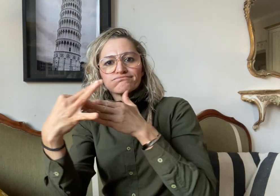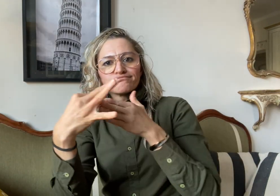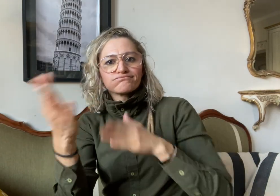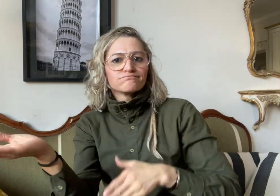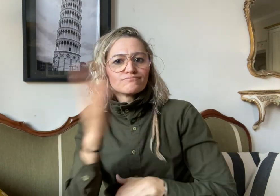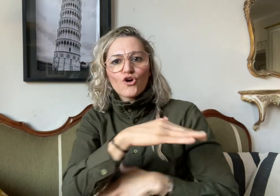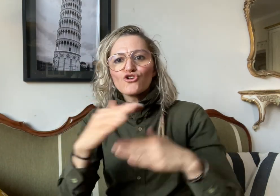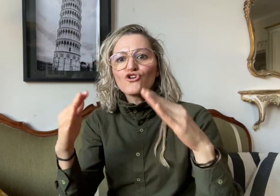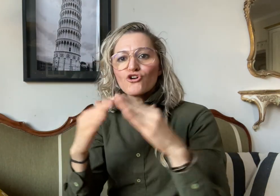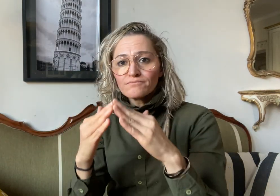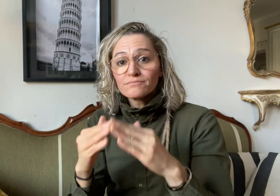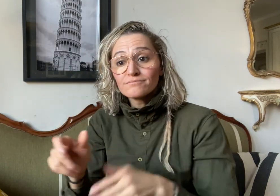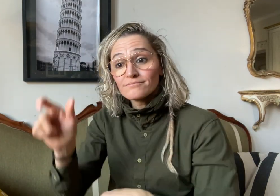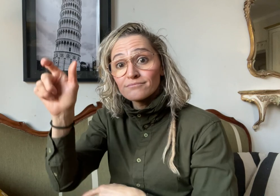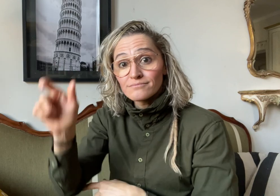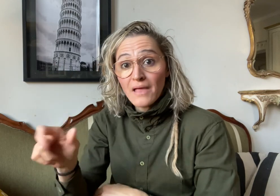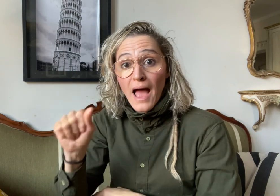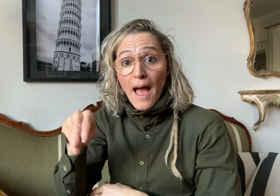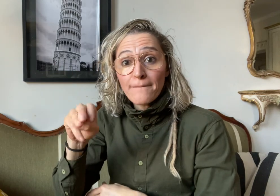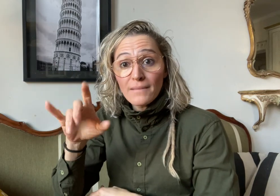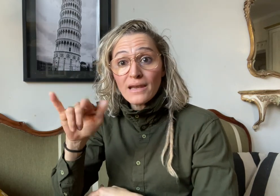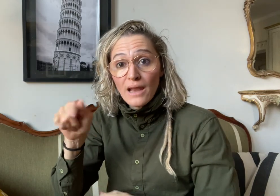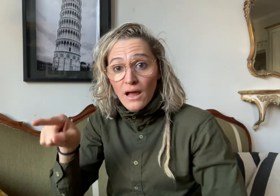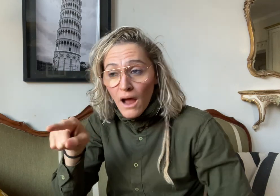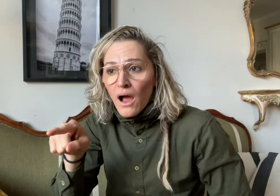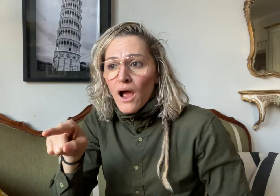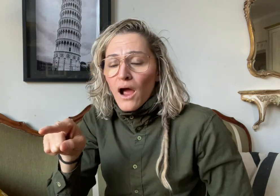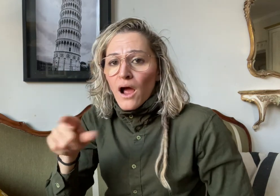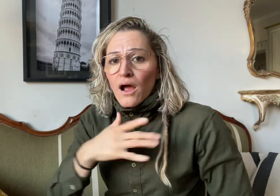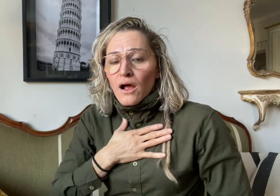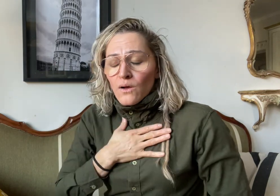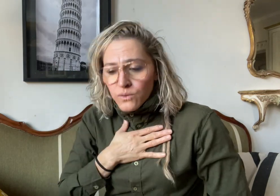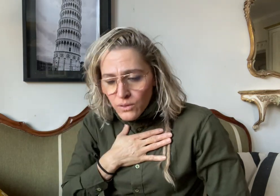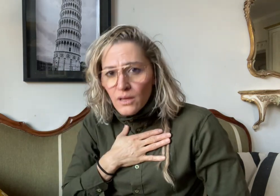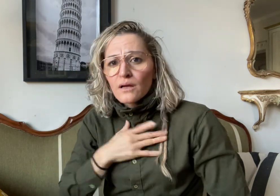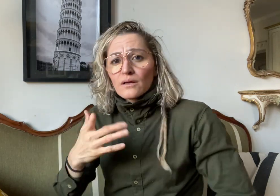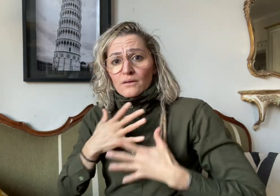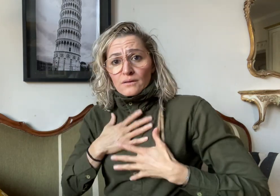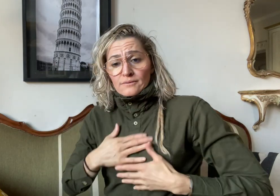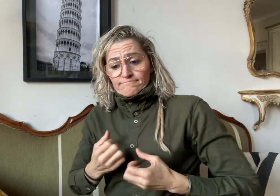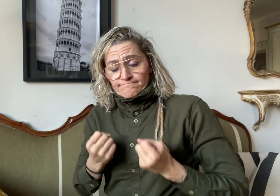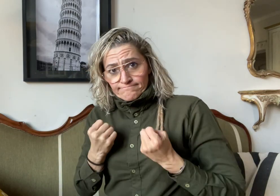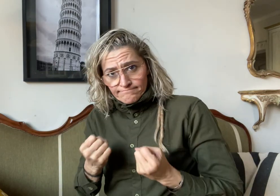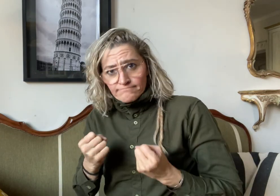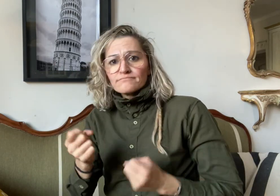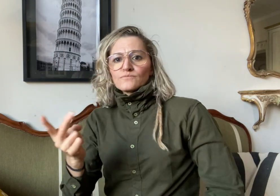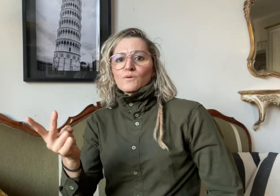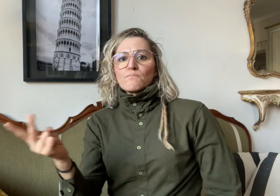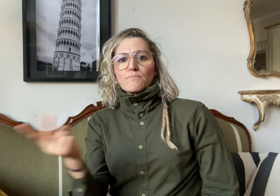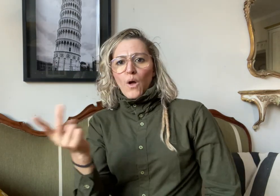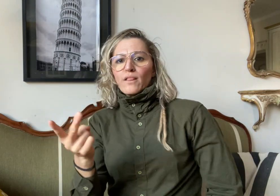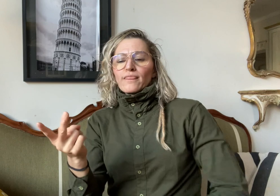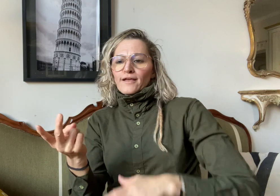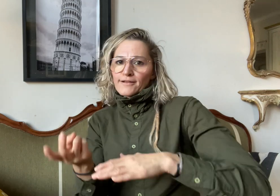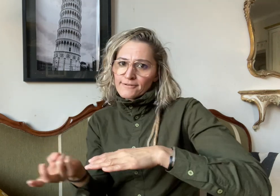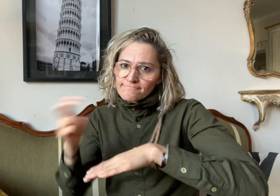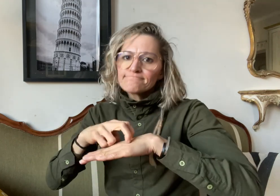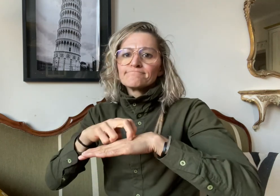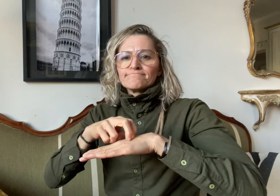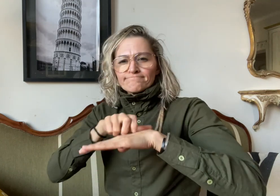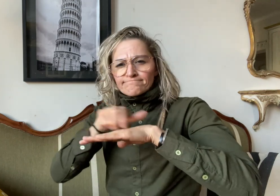In order to return to the trailhead, they needed to cross a river